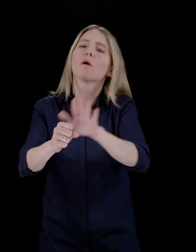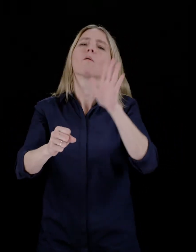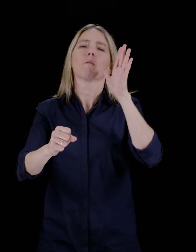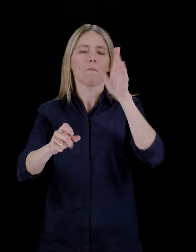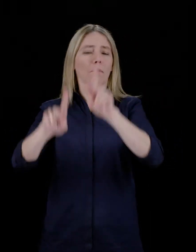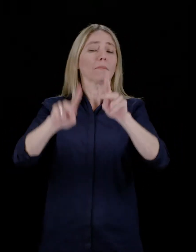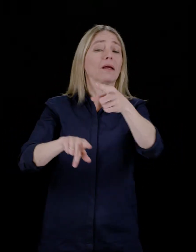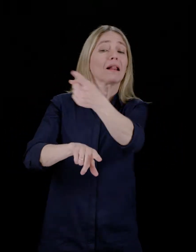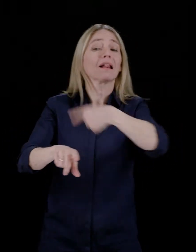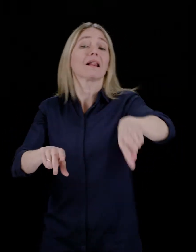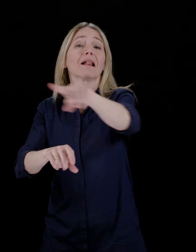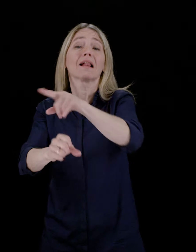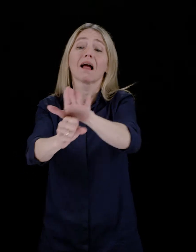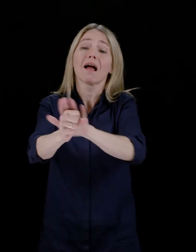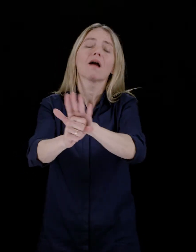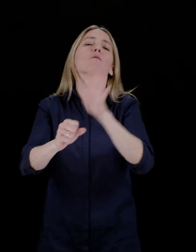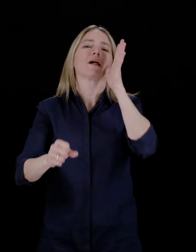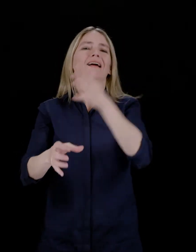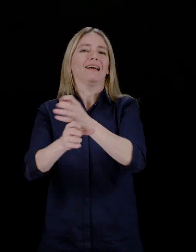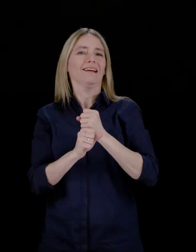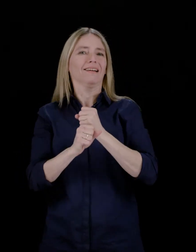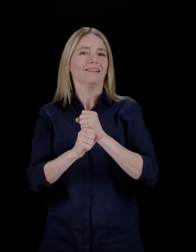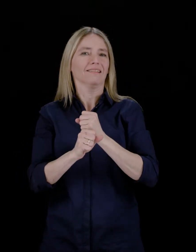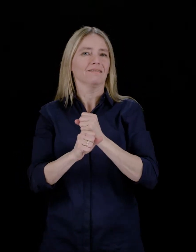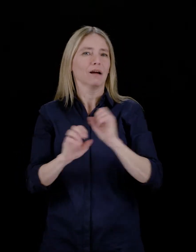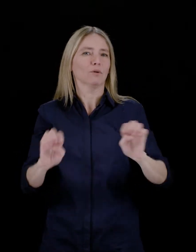the geographic area will receive the emergency alerts.